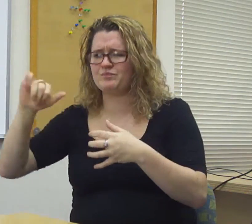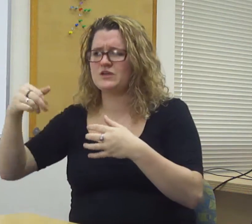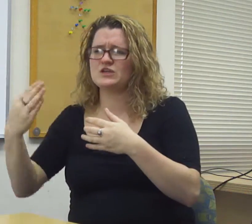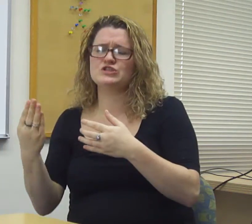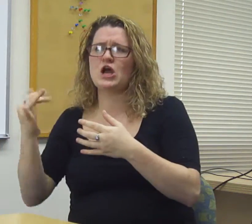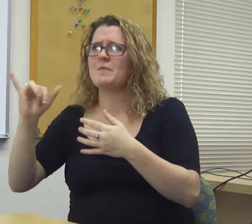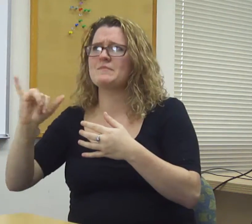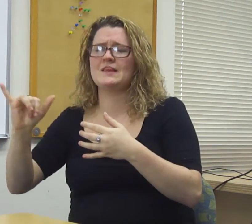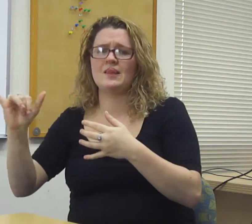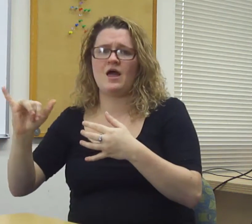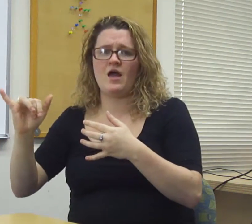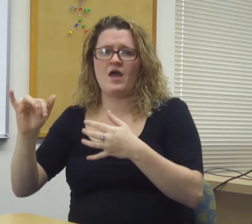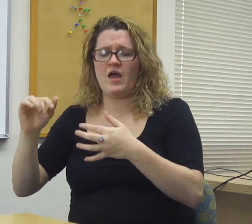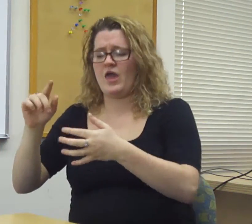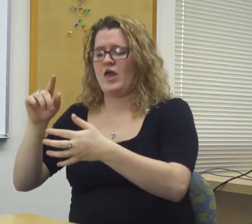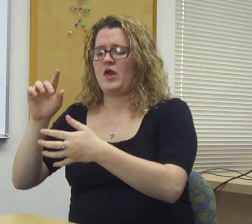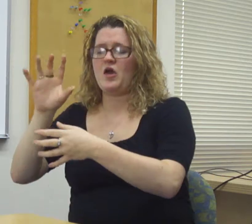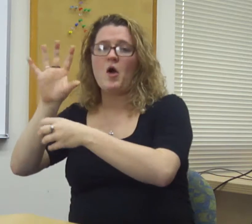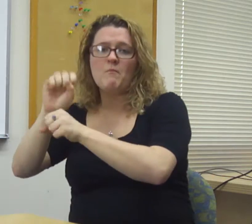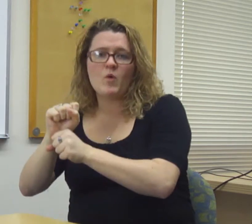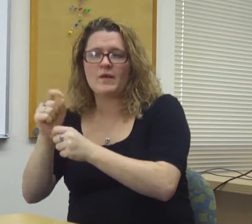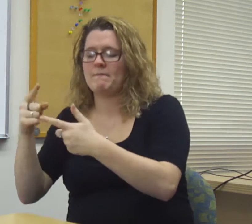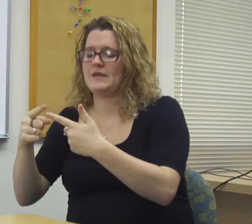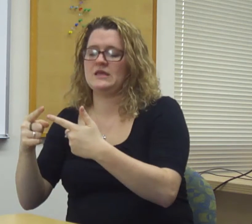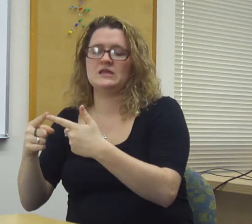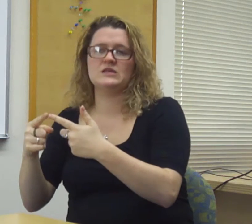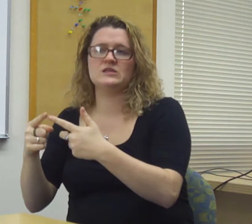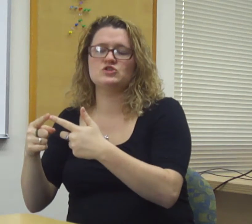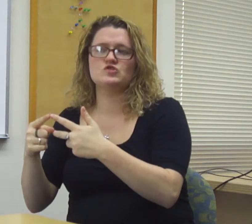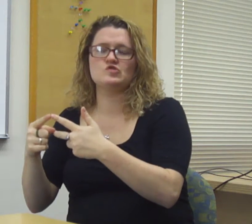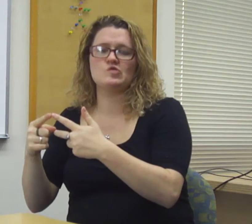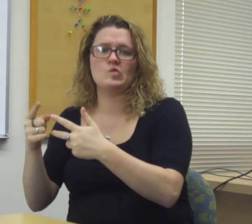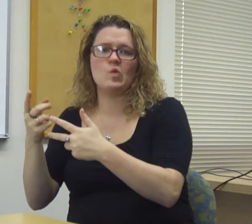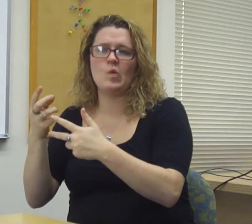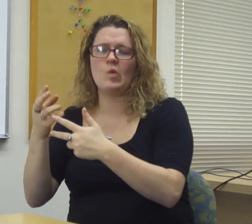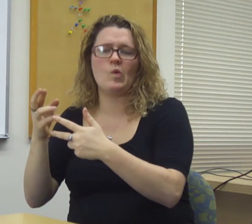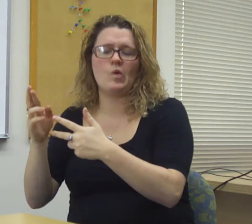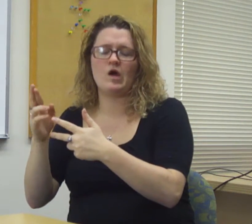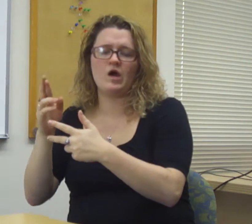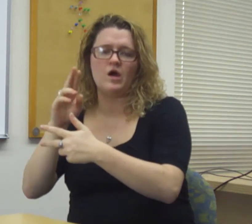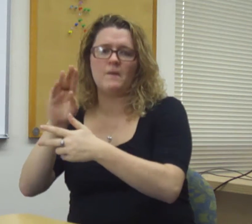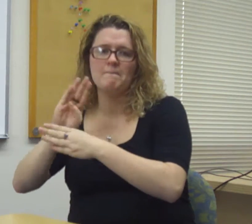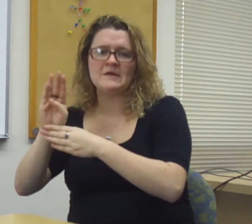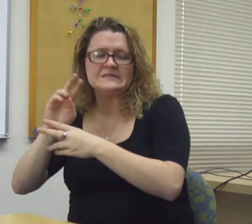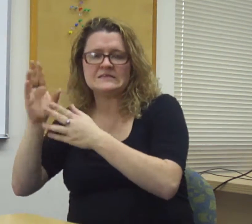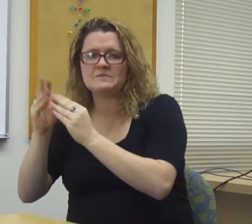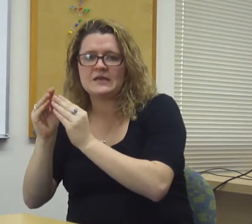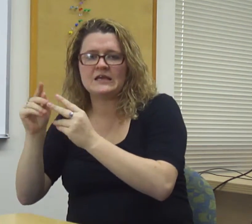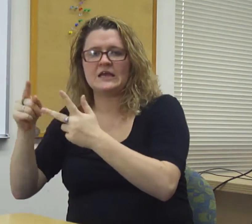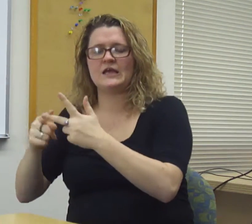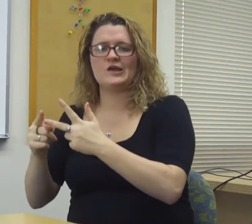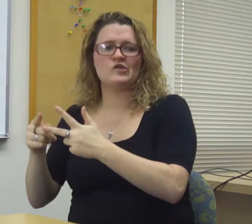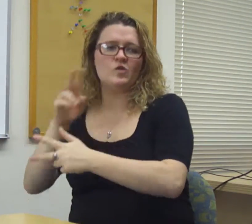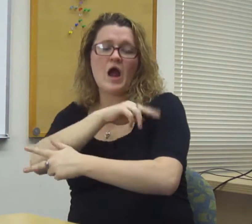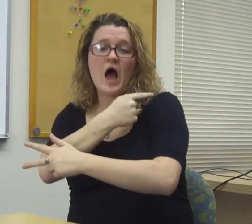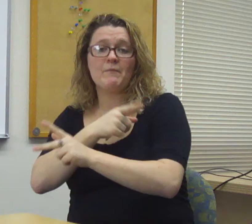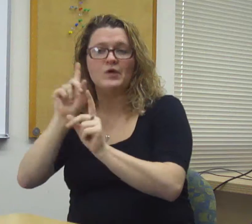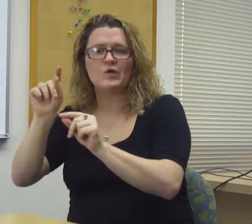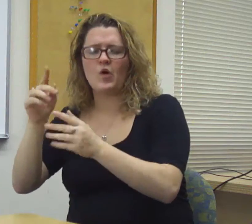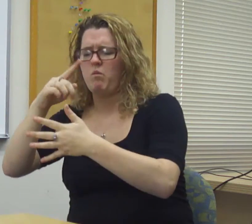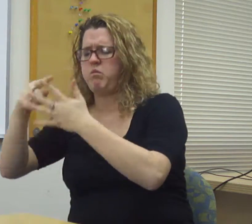A job can be an appointment, a business meeting or a hospital visit and the list goes on and on